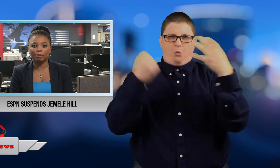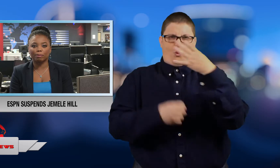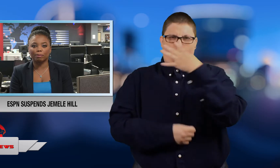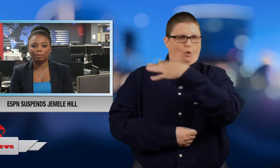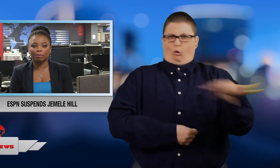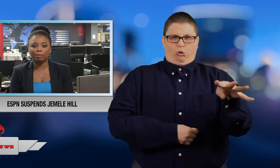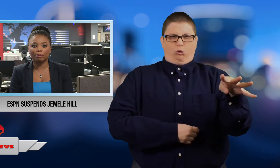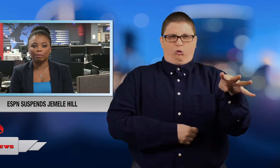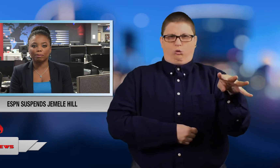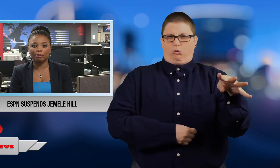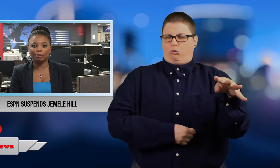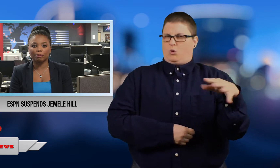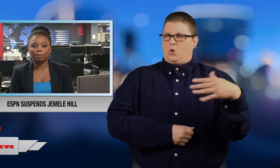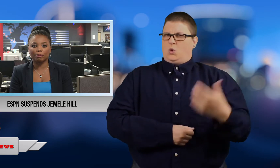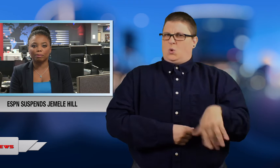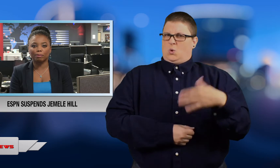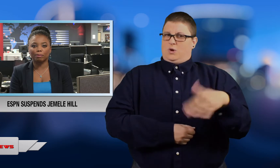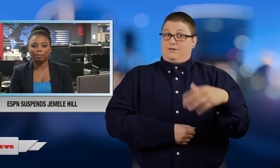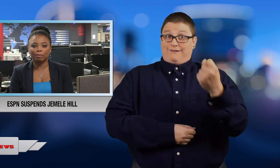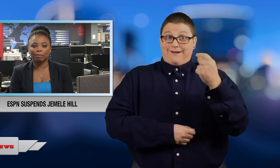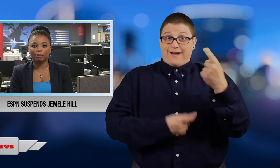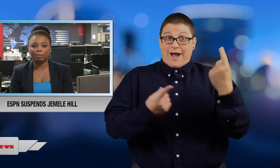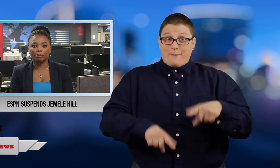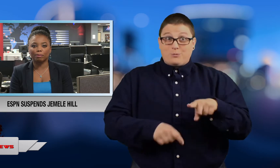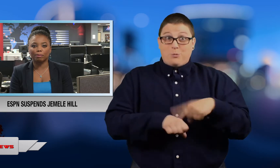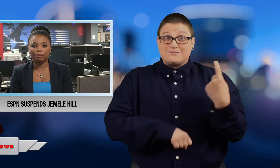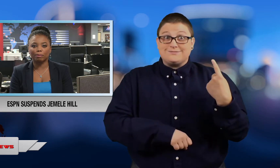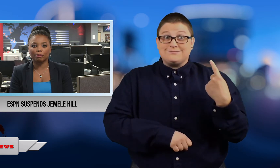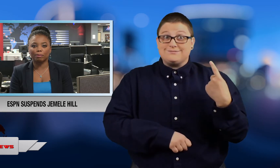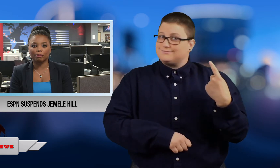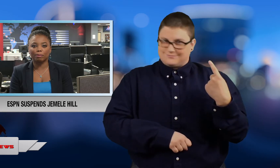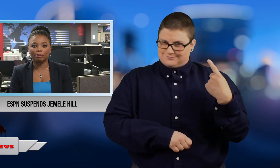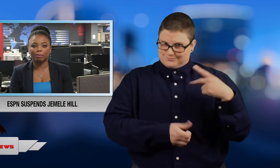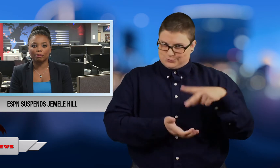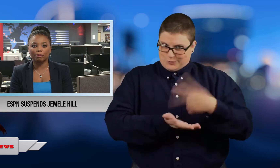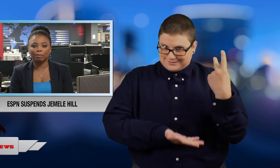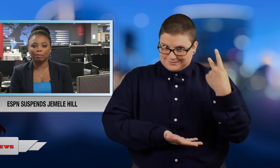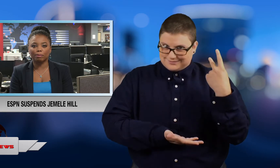not once but twice.